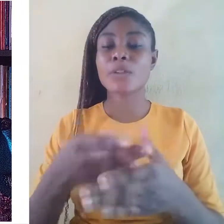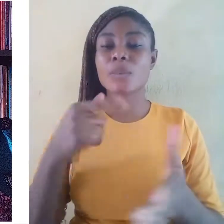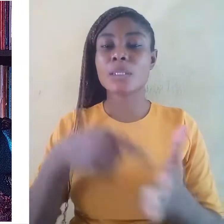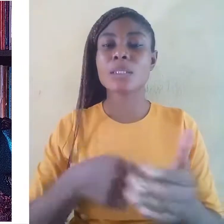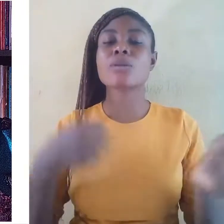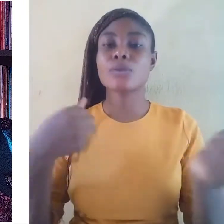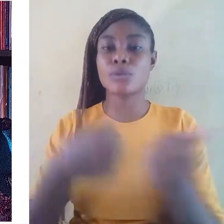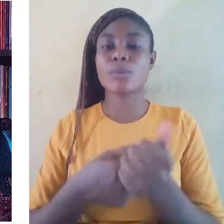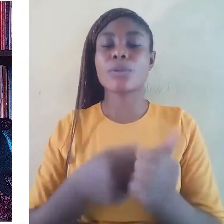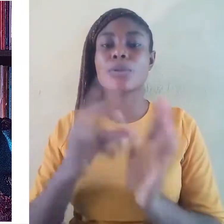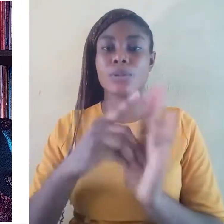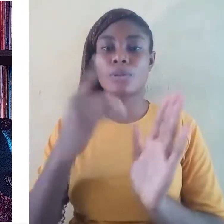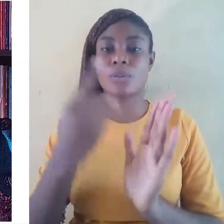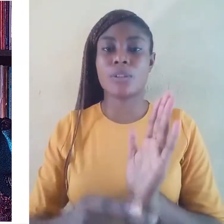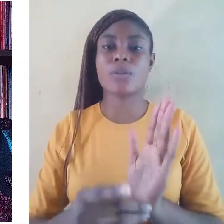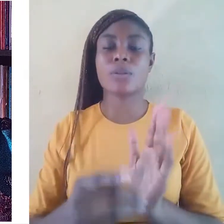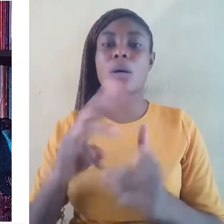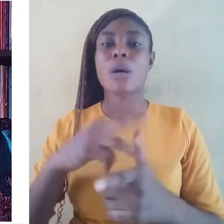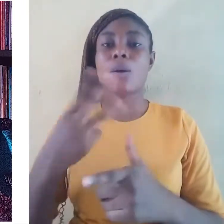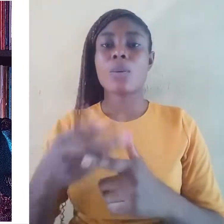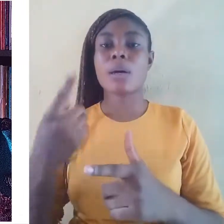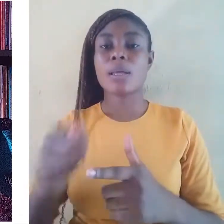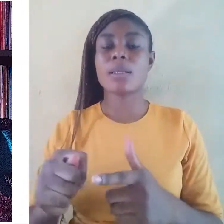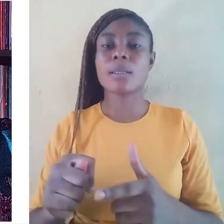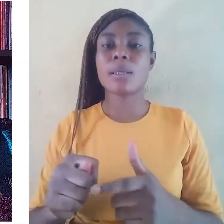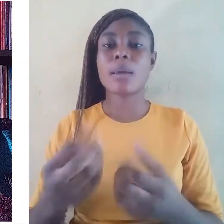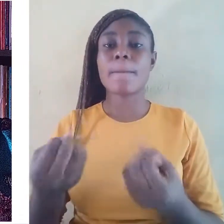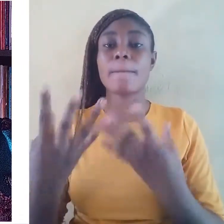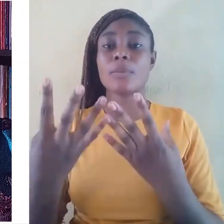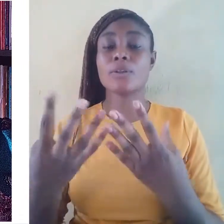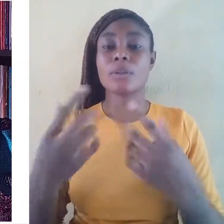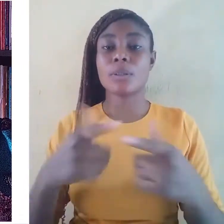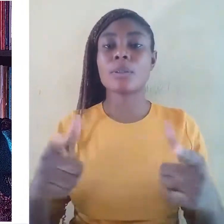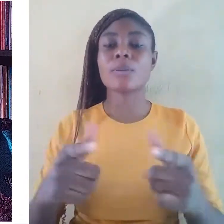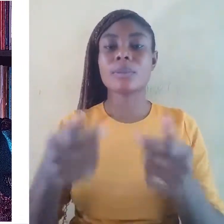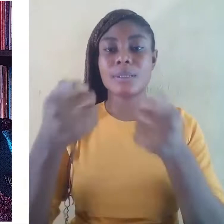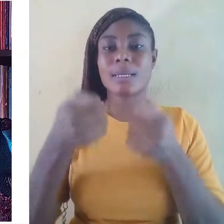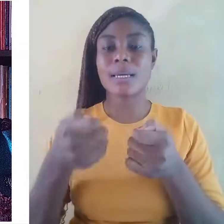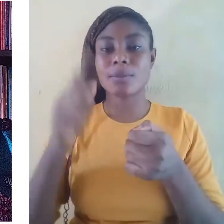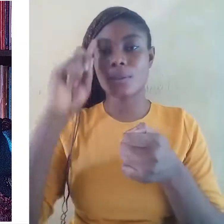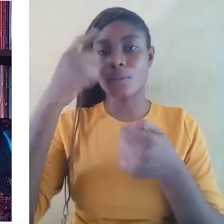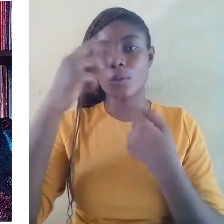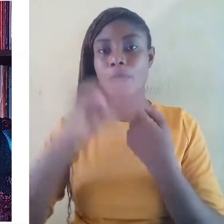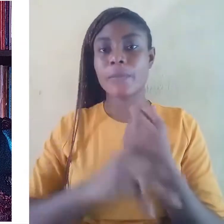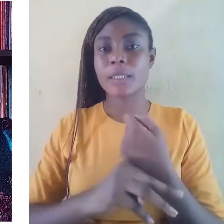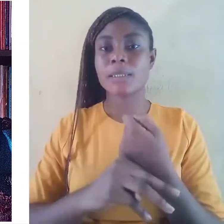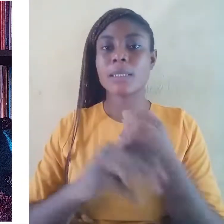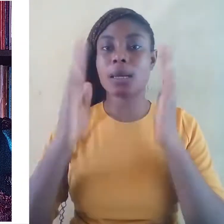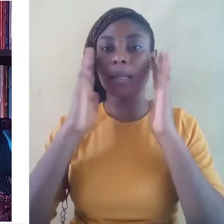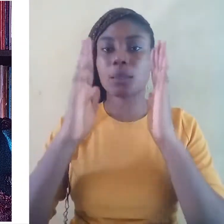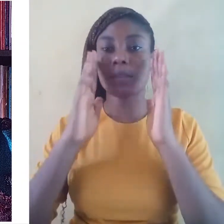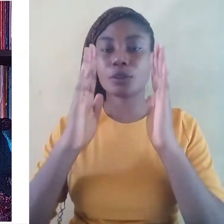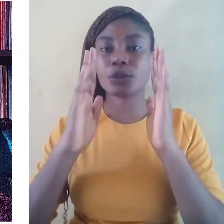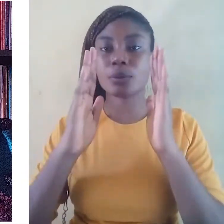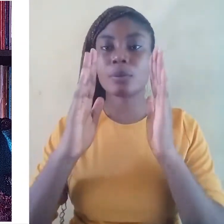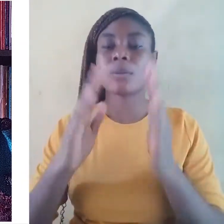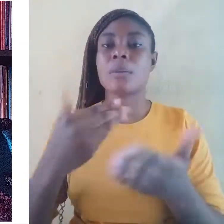While the major languages attract government’s attention and patronage, the minority languages